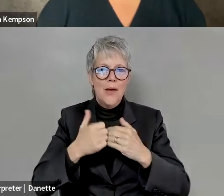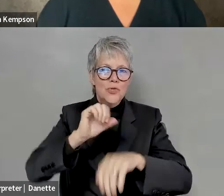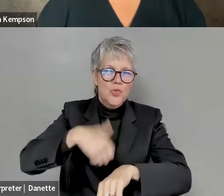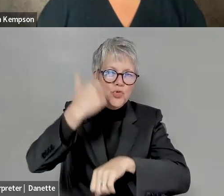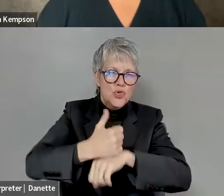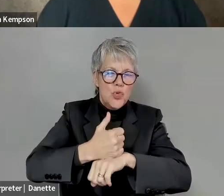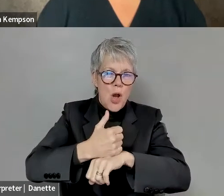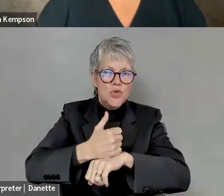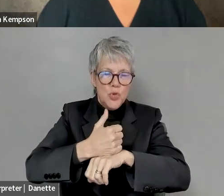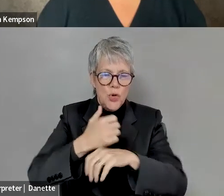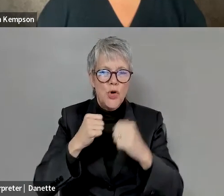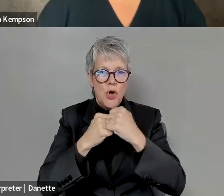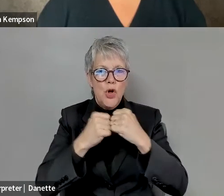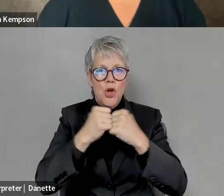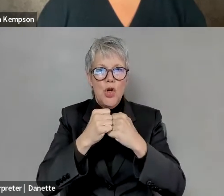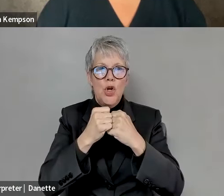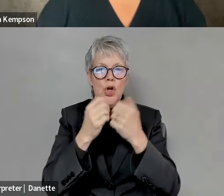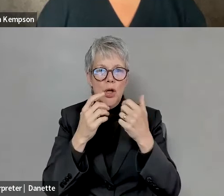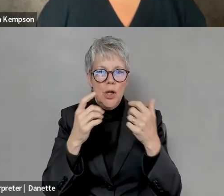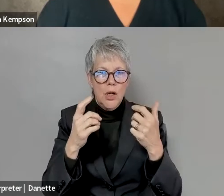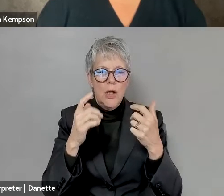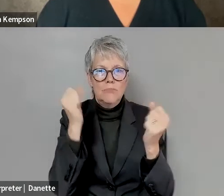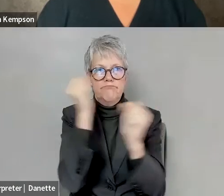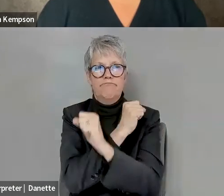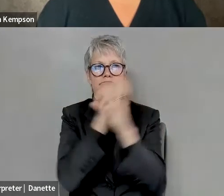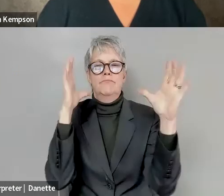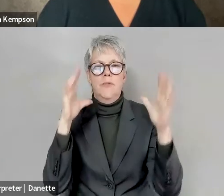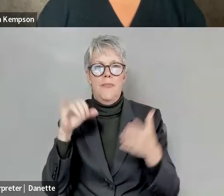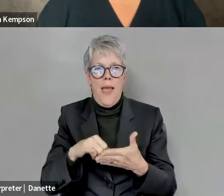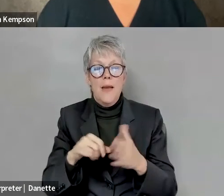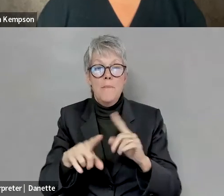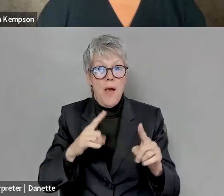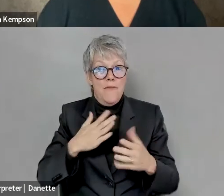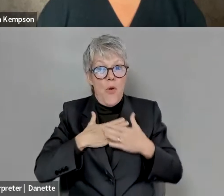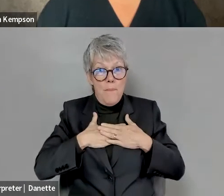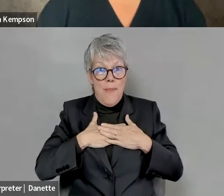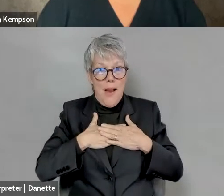Michael Smith: that I can say from my own personal perspective, that with